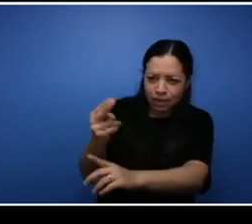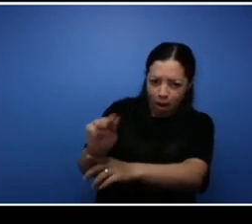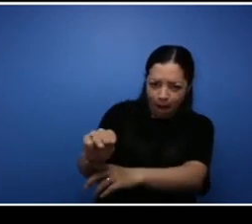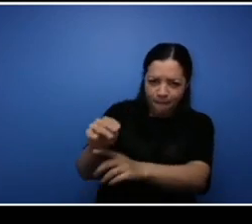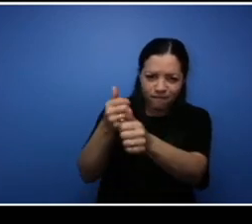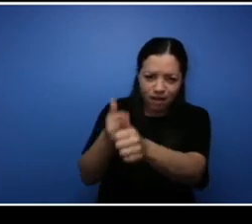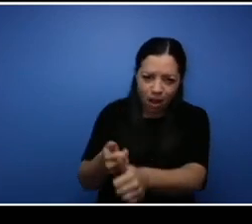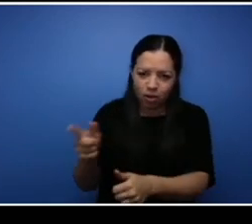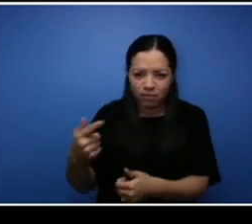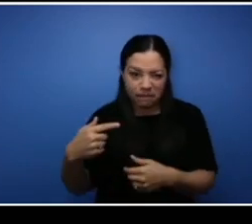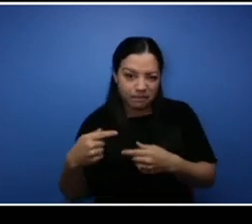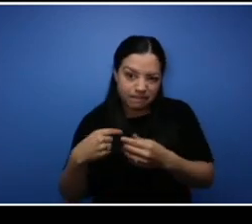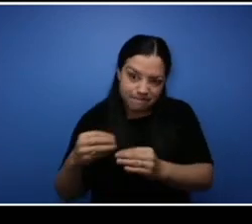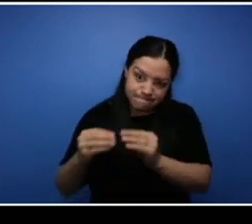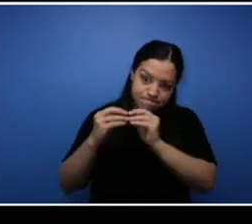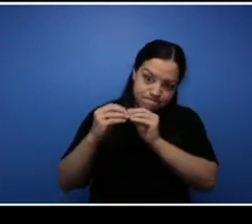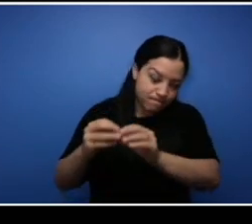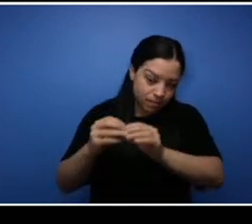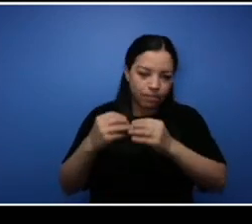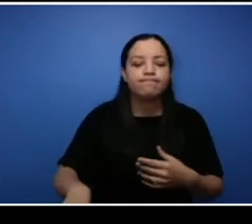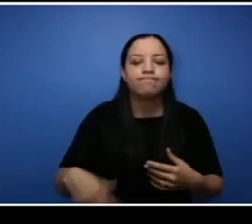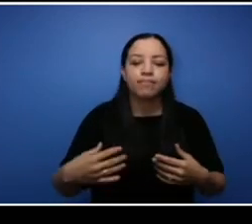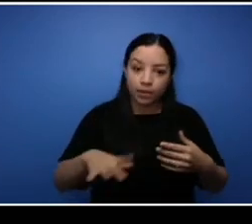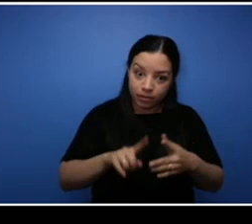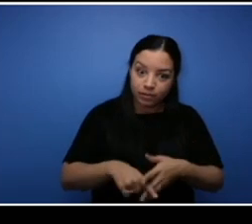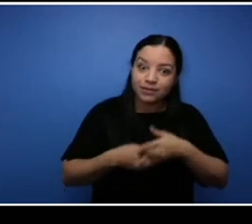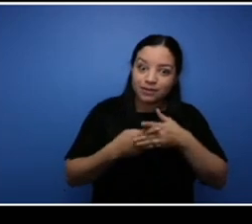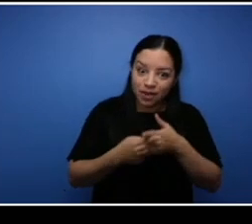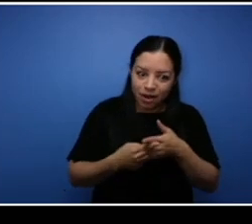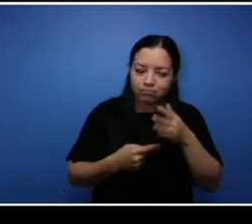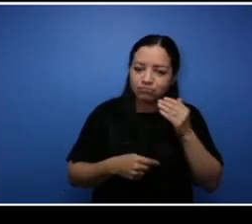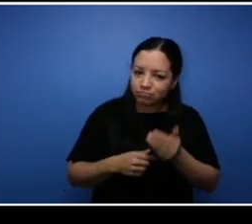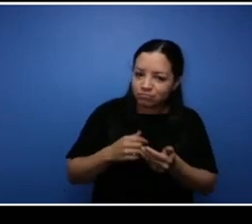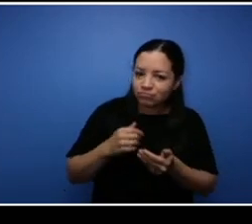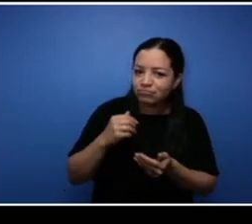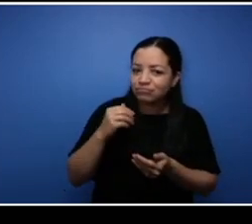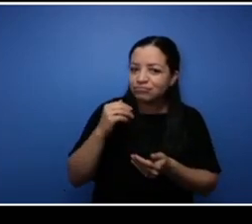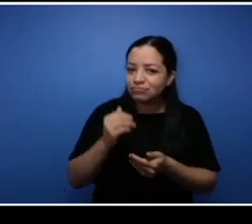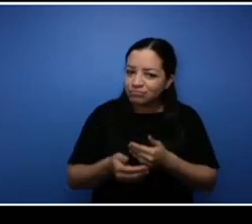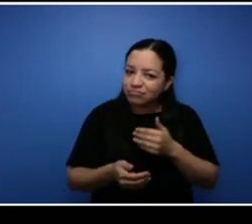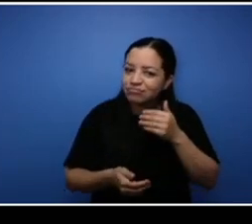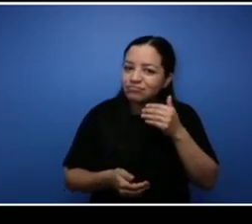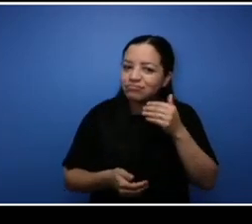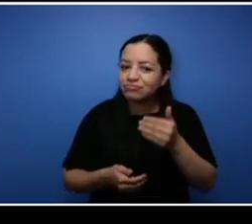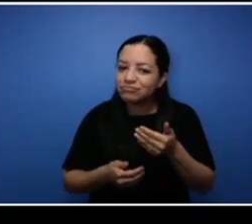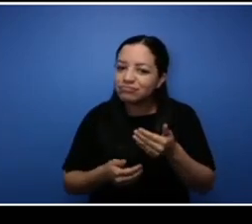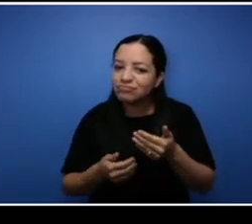one side uh within a month or two, they decided to give us the whole thing and uh we completed